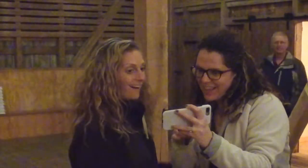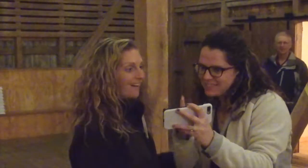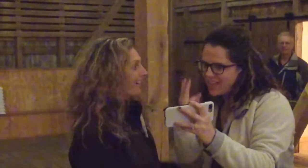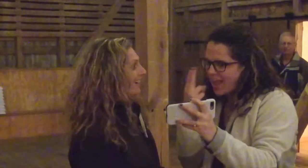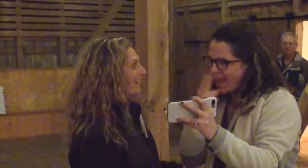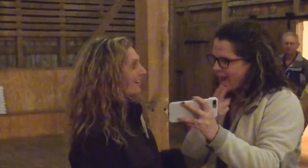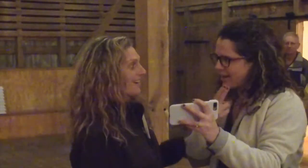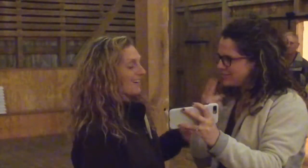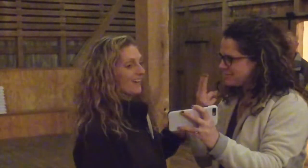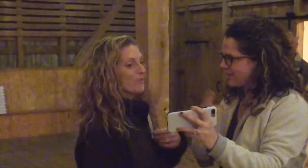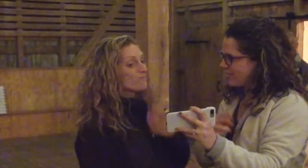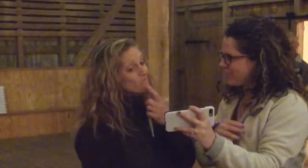HE'S HANDSOME!